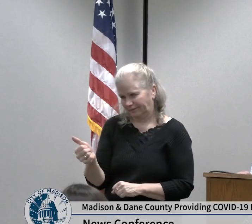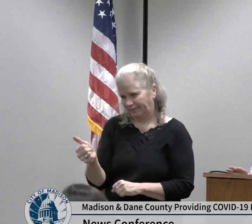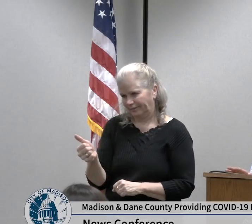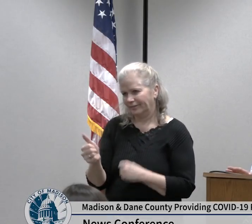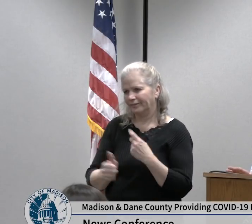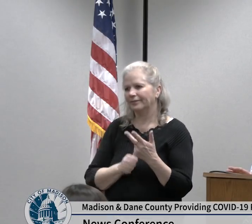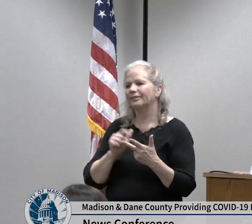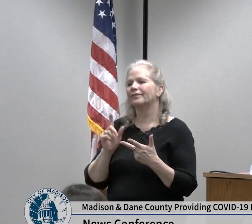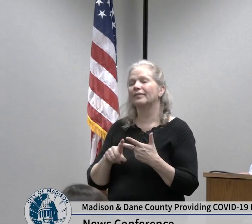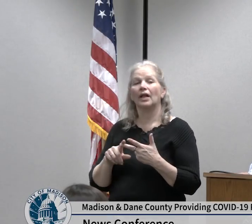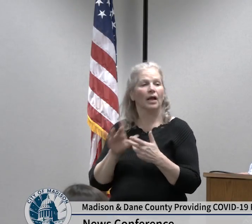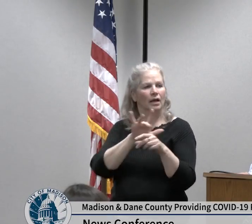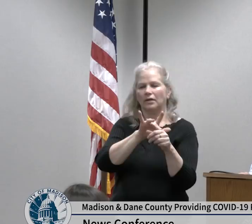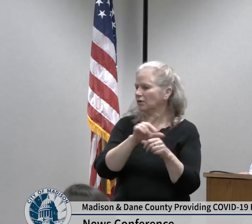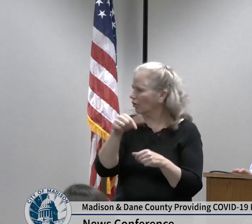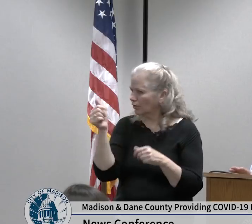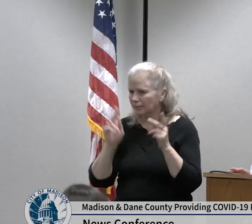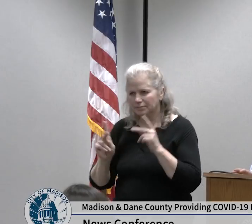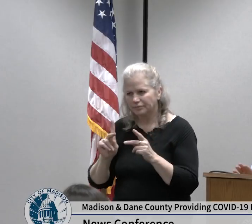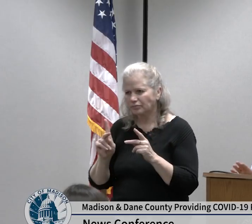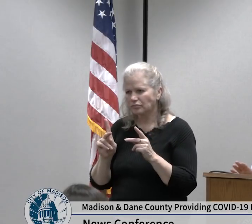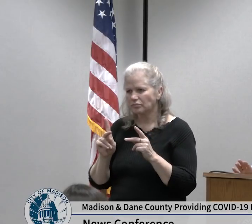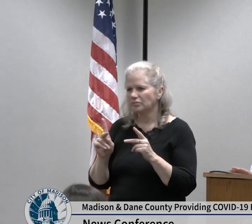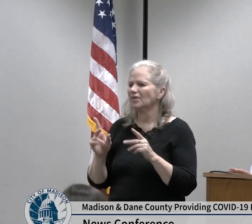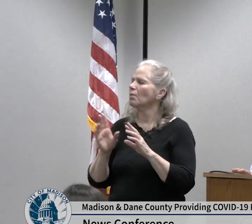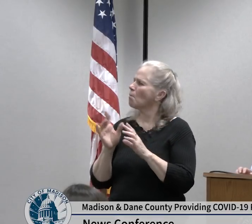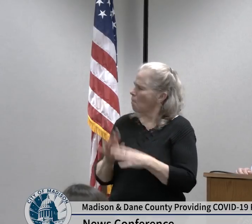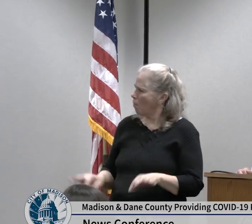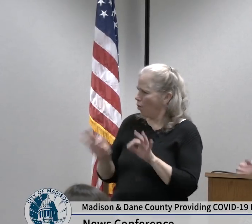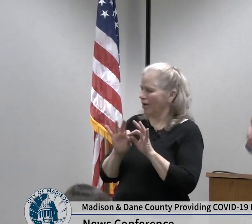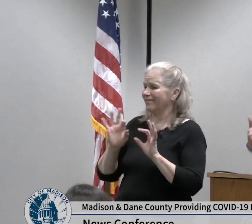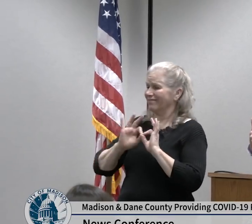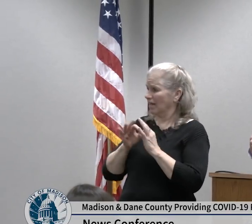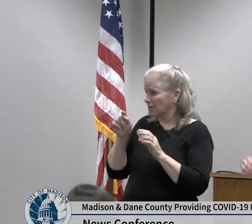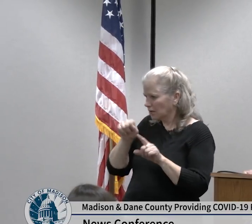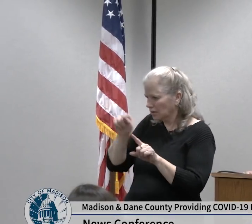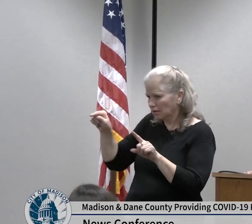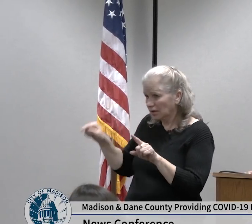including your family and so if you feel sick stay home call for assistance or